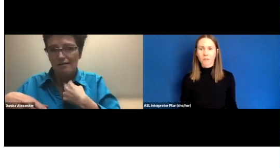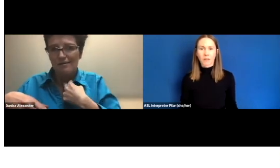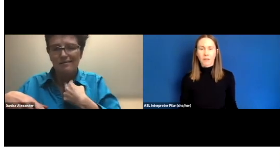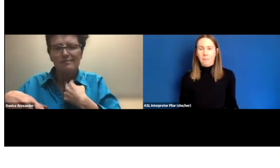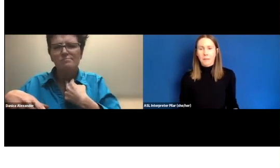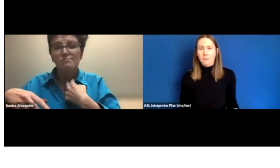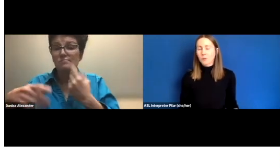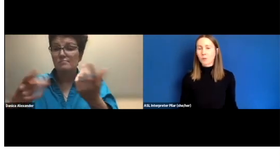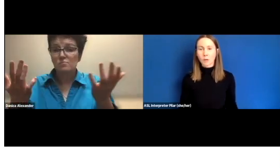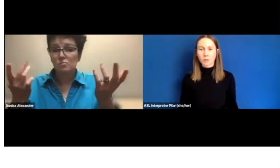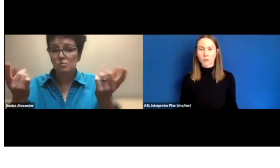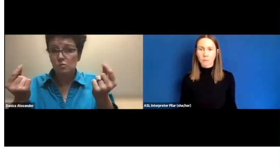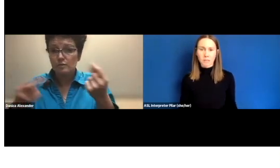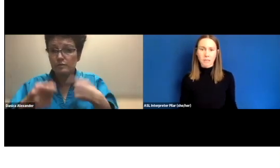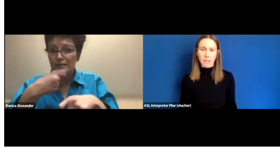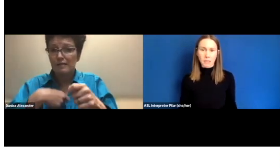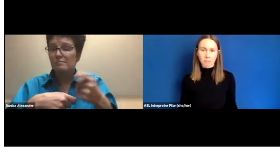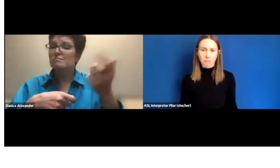it might be too much for them to take in.